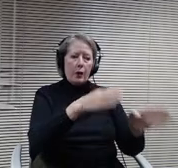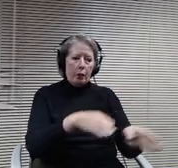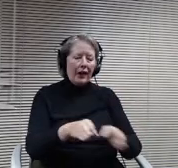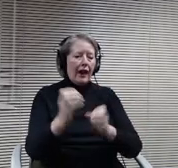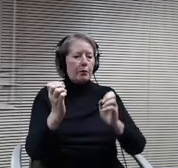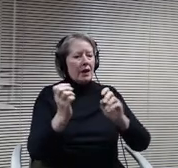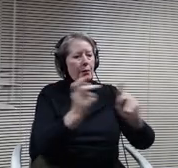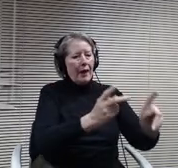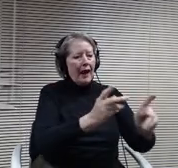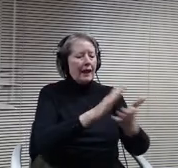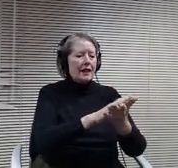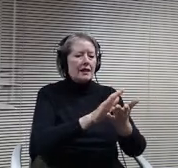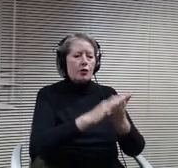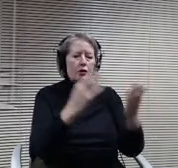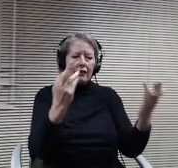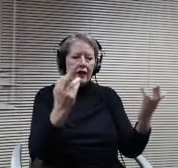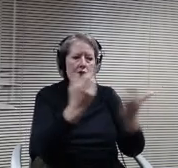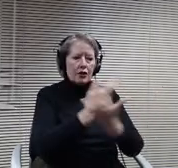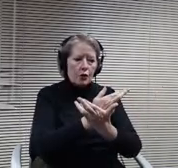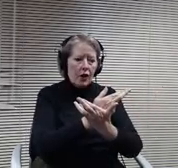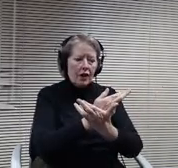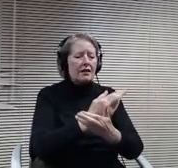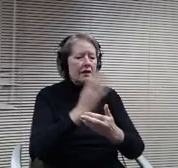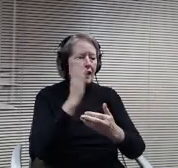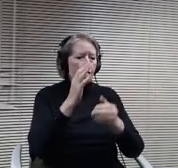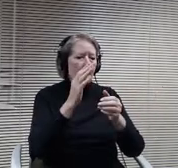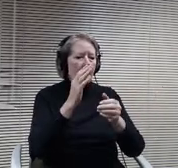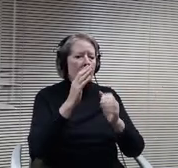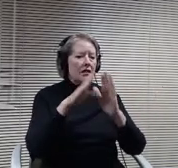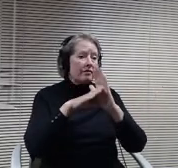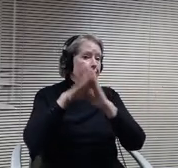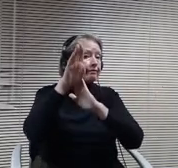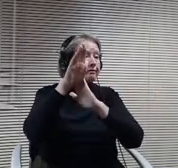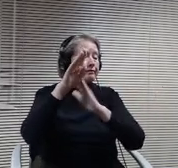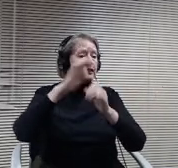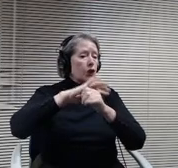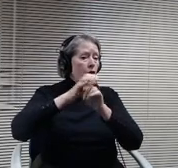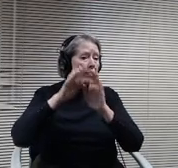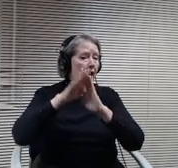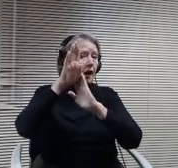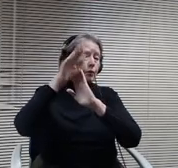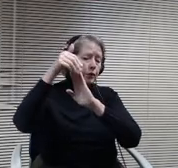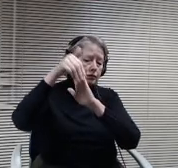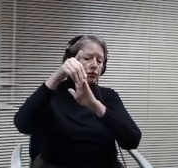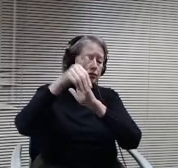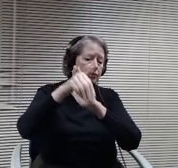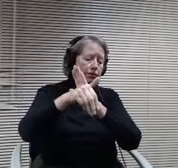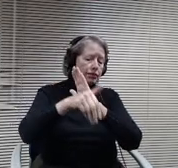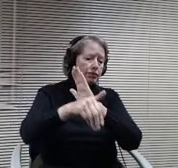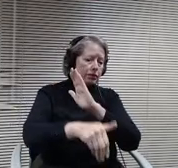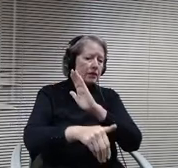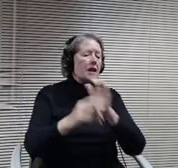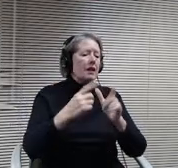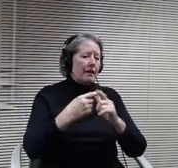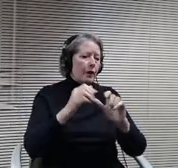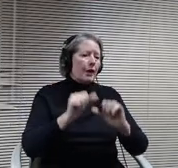fingers crossed that the case is continued to come down and we'll be in good position 'cause I know. Also discussing with